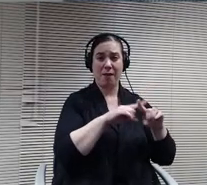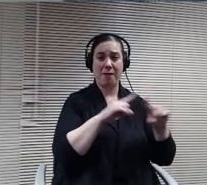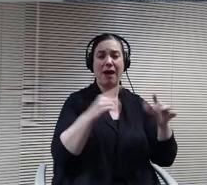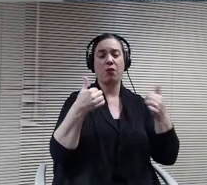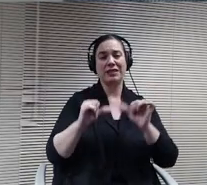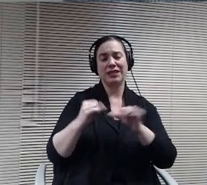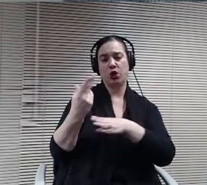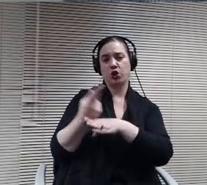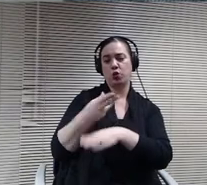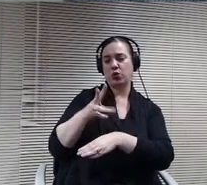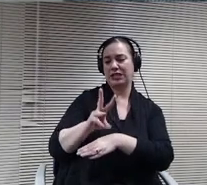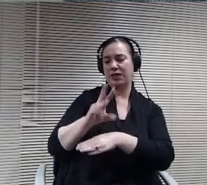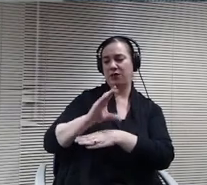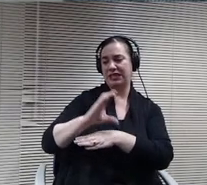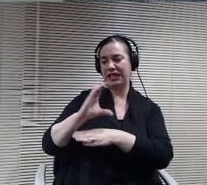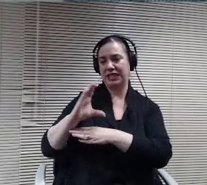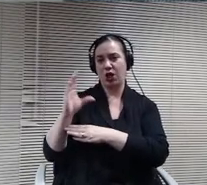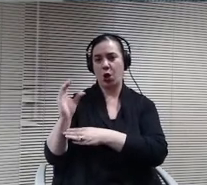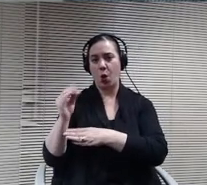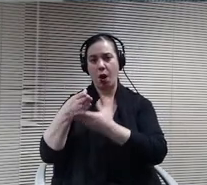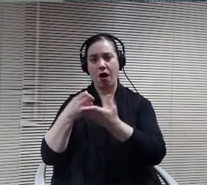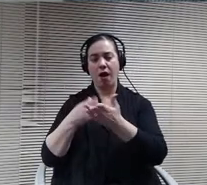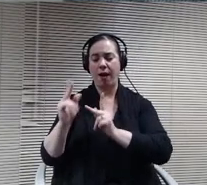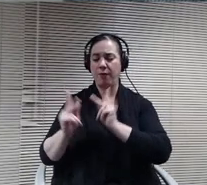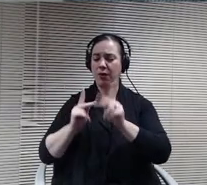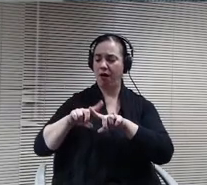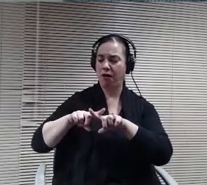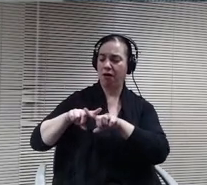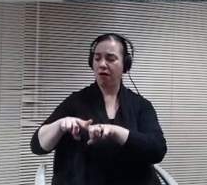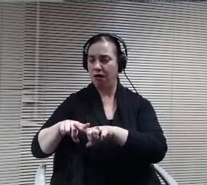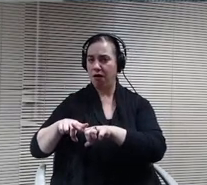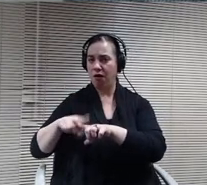people rely upon getting those. We also do other emergency